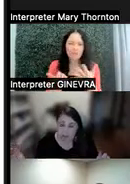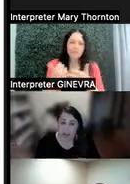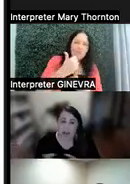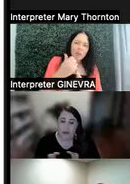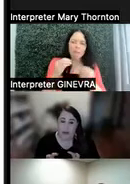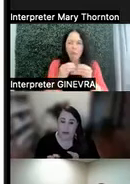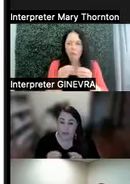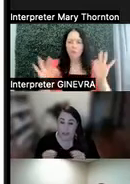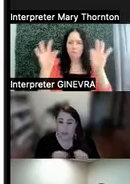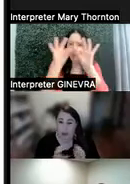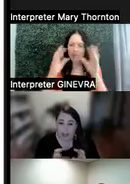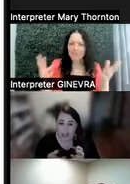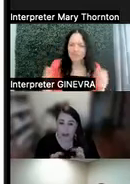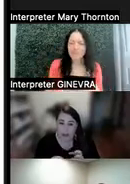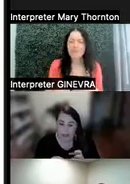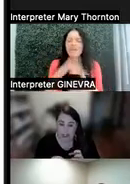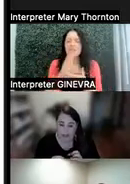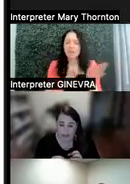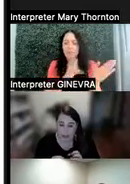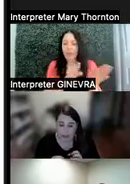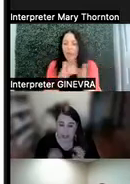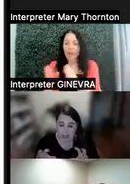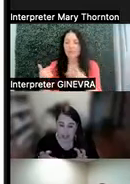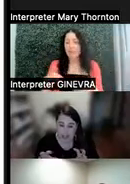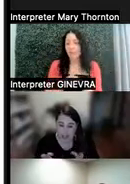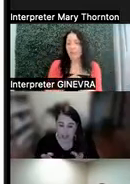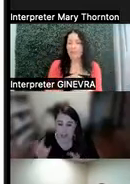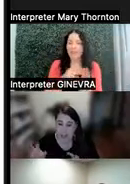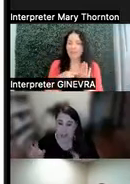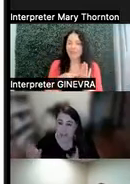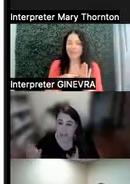So some ways that we indicate something is important